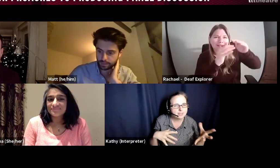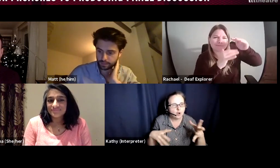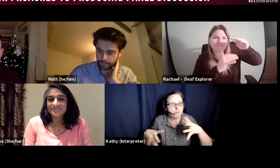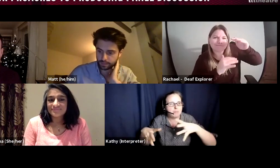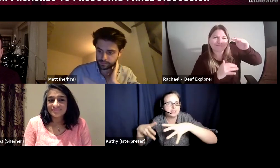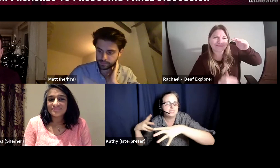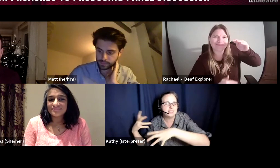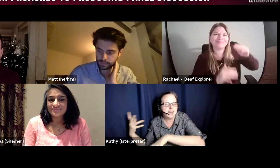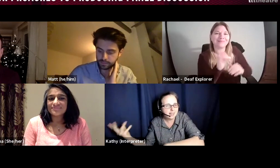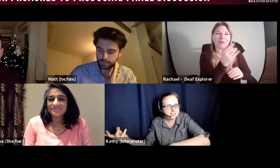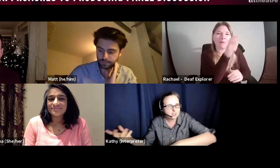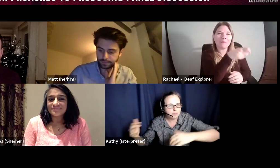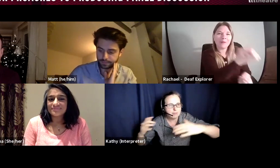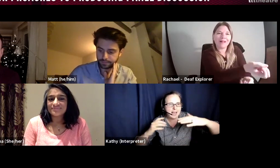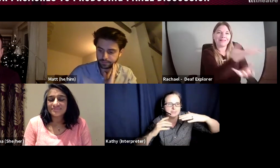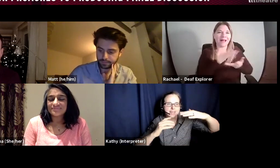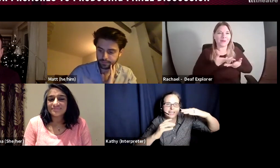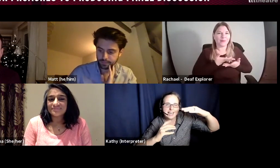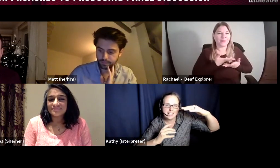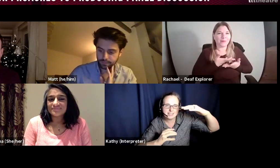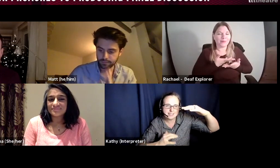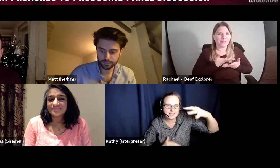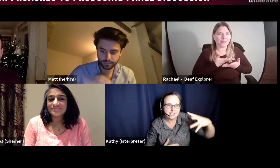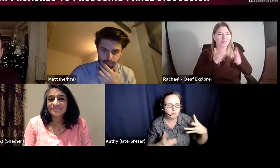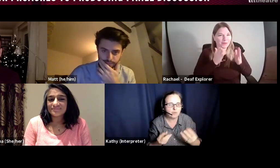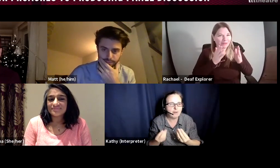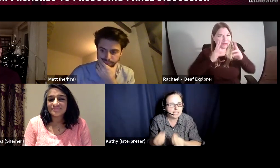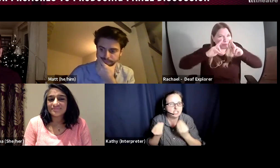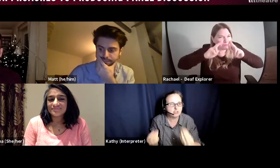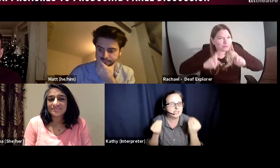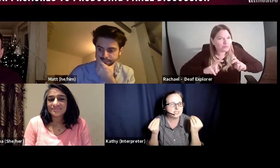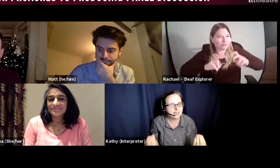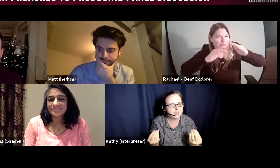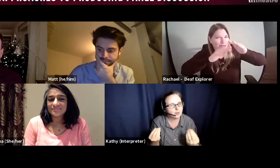or is that linked to access or it has many layers underneath what they're trying to tell you